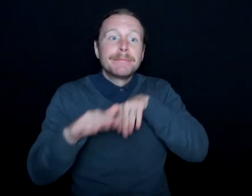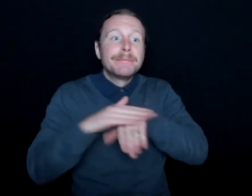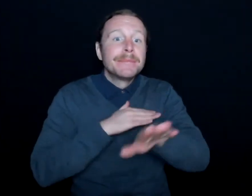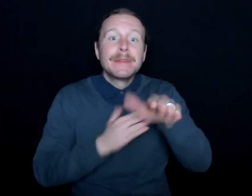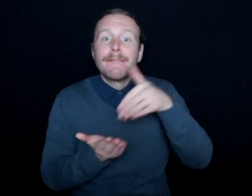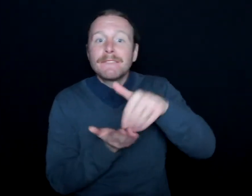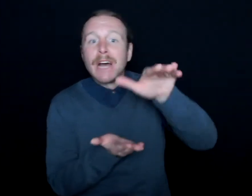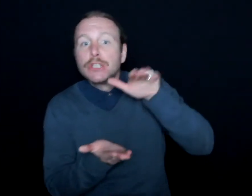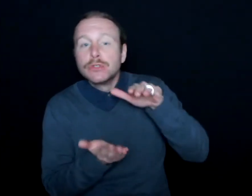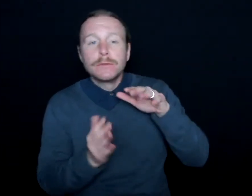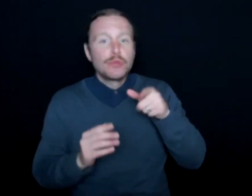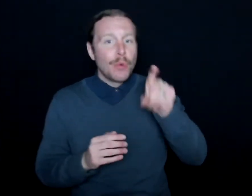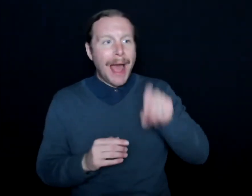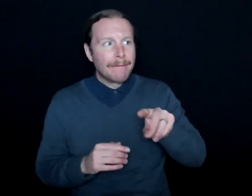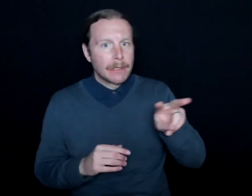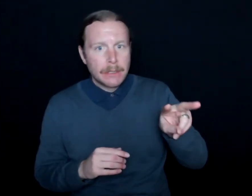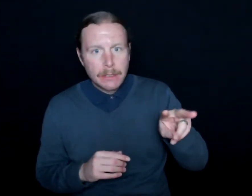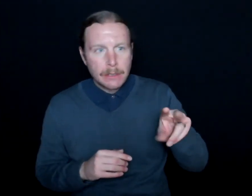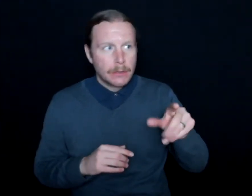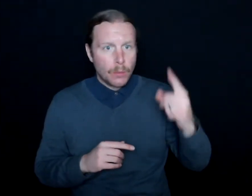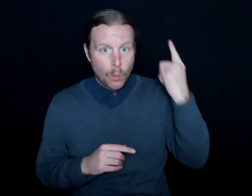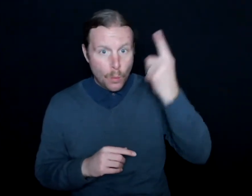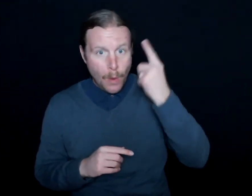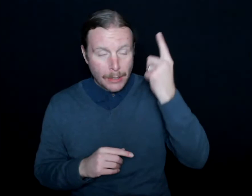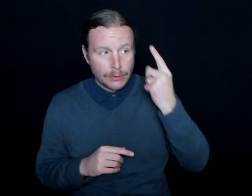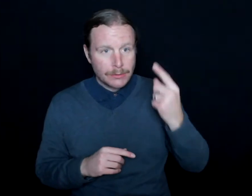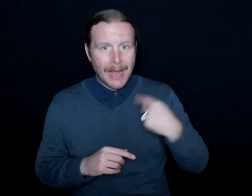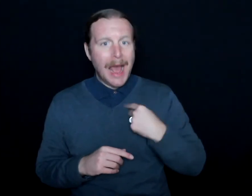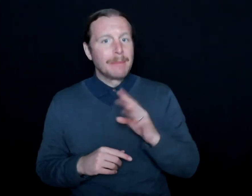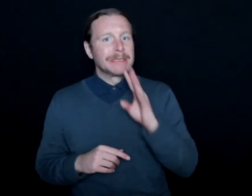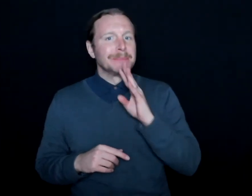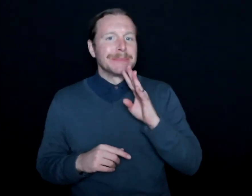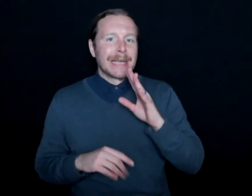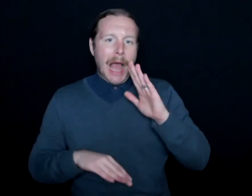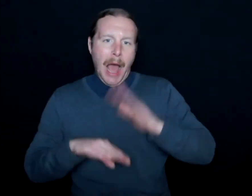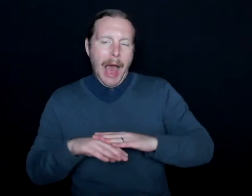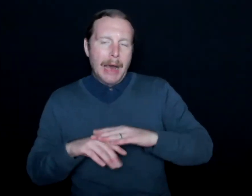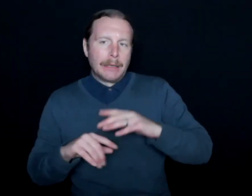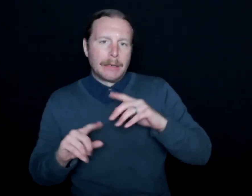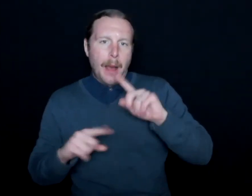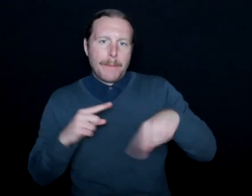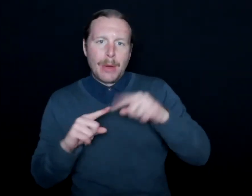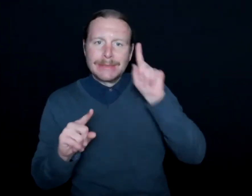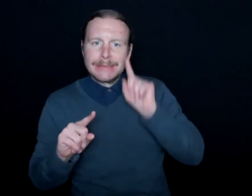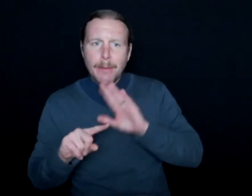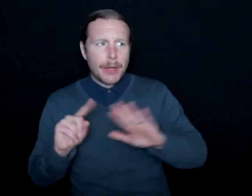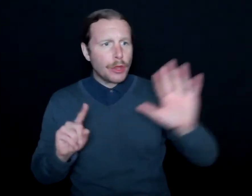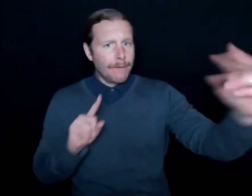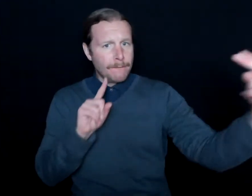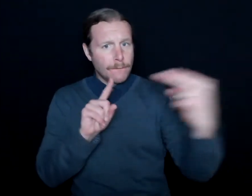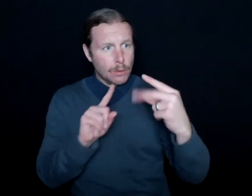you have to also wonder-- and I'm speaking on behalf of a deaf individual-- but you have to wonder, what's their view of this deaf person?